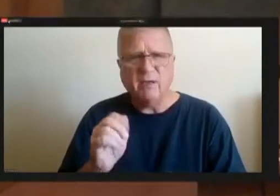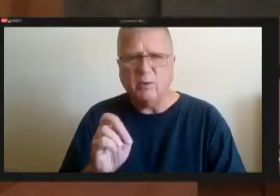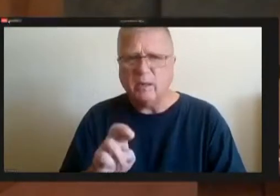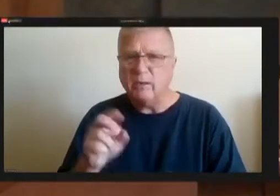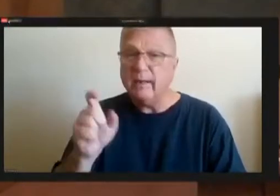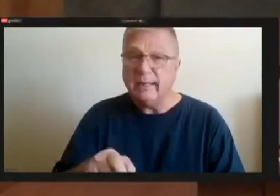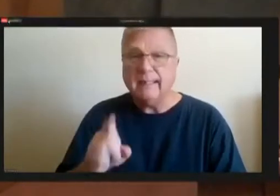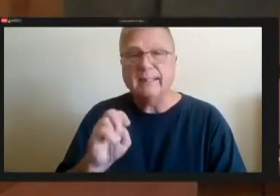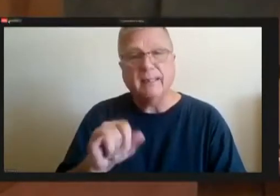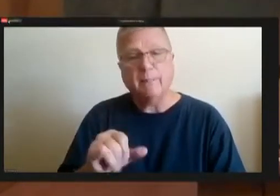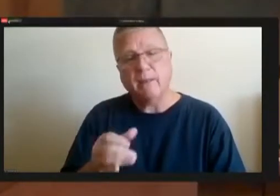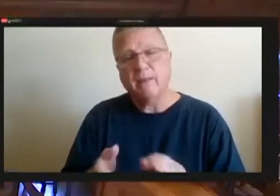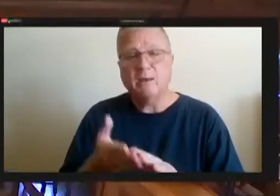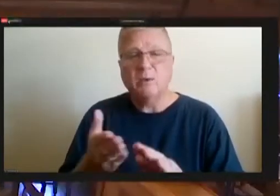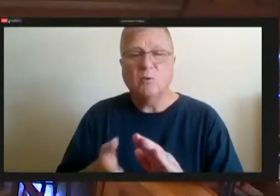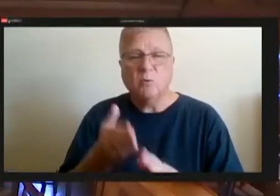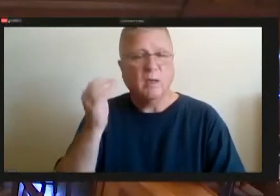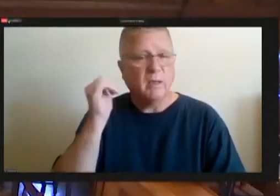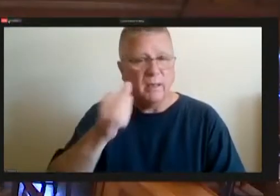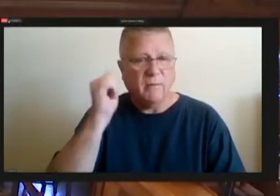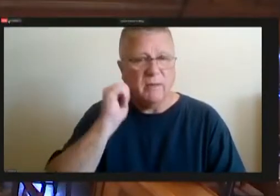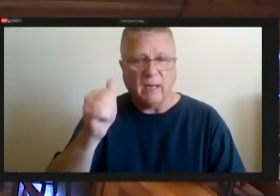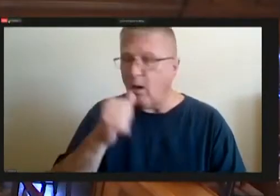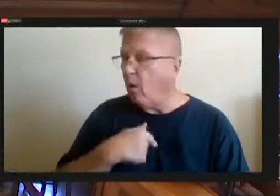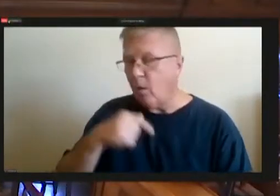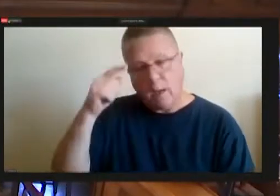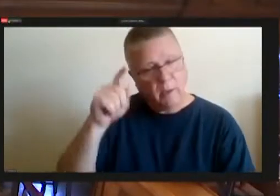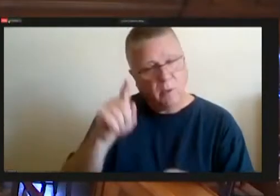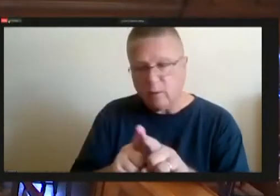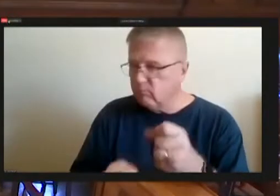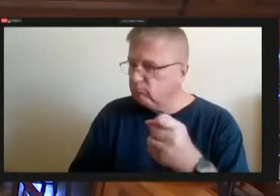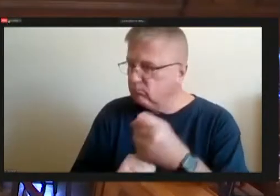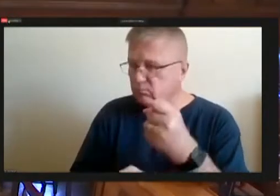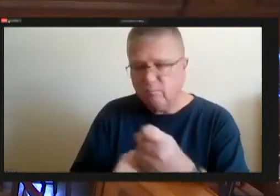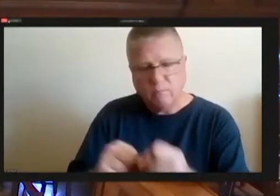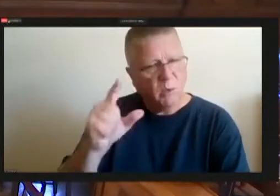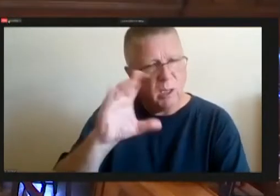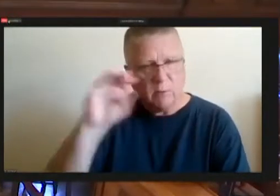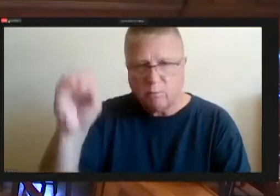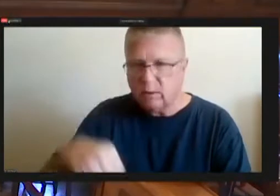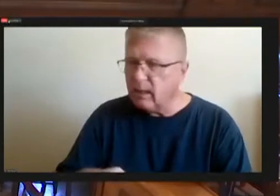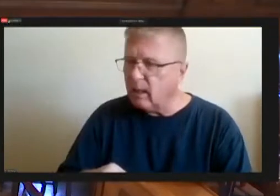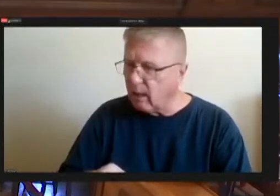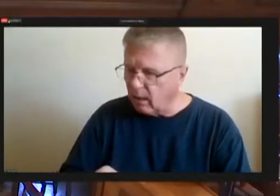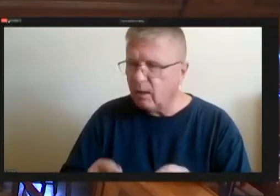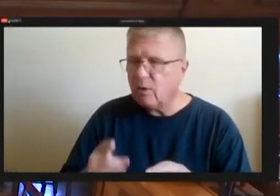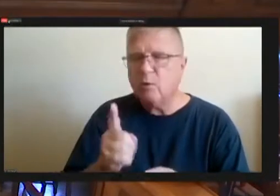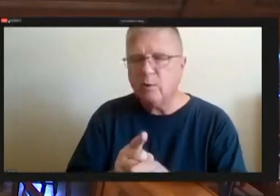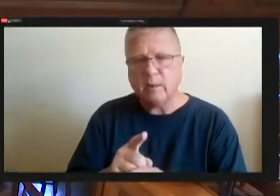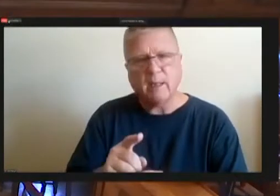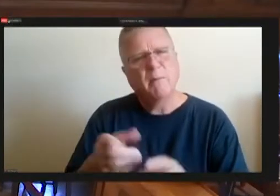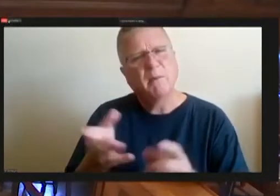No, I agree % and you know, talking with director Hornstein, you know, we kind of just, you